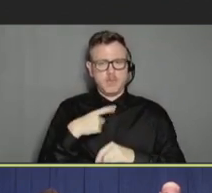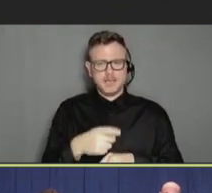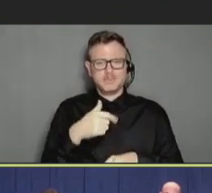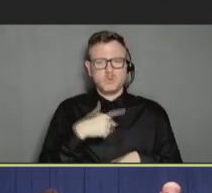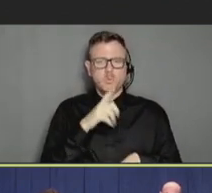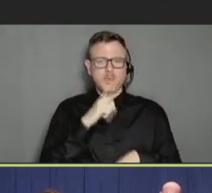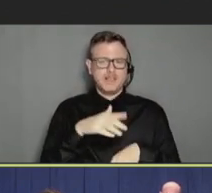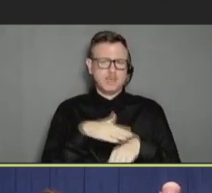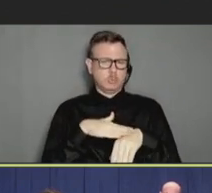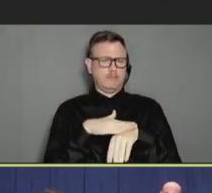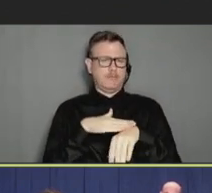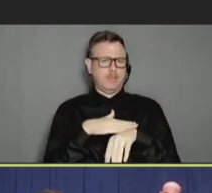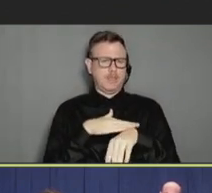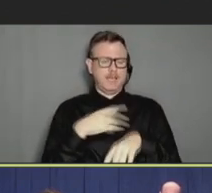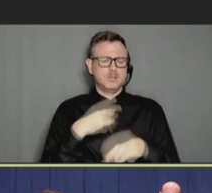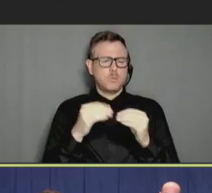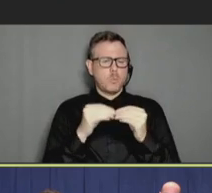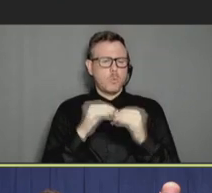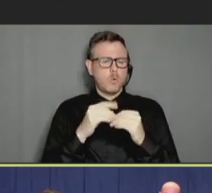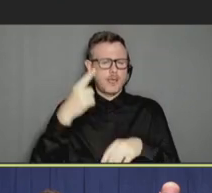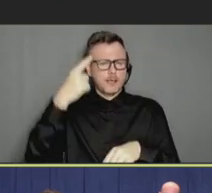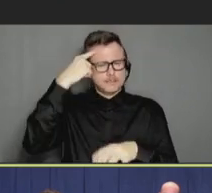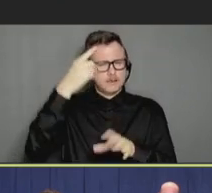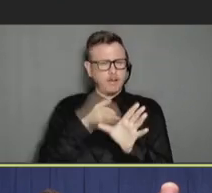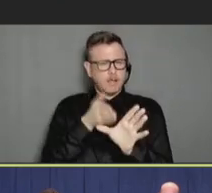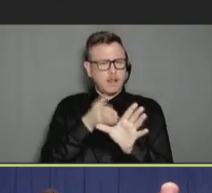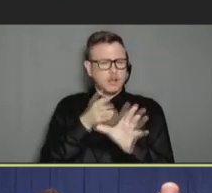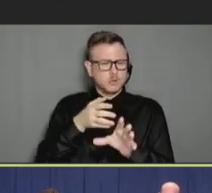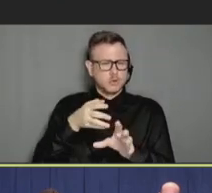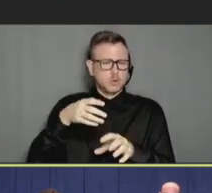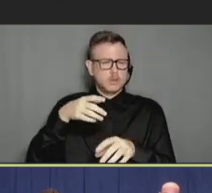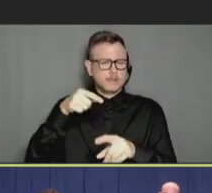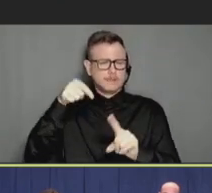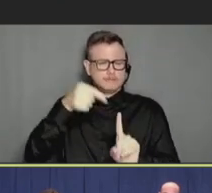think there are psychological roots to those. And so, you know, identify those and address